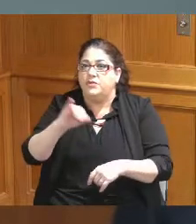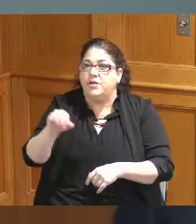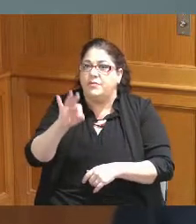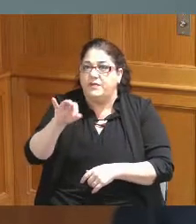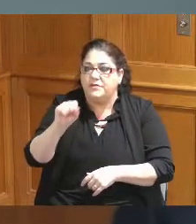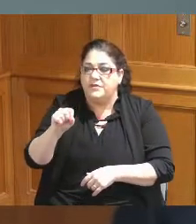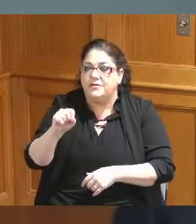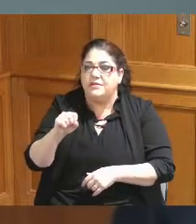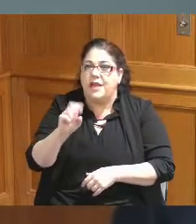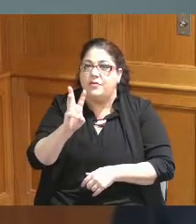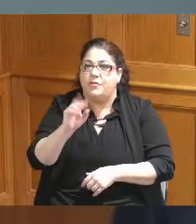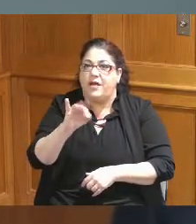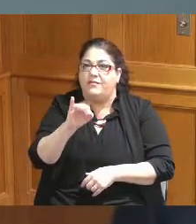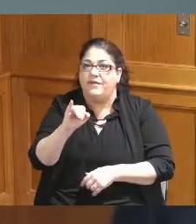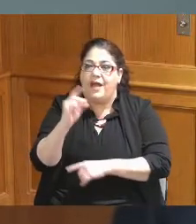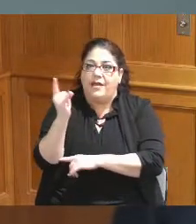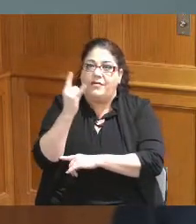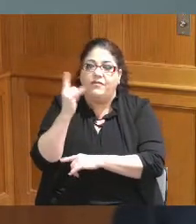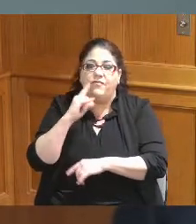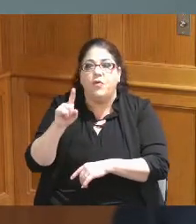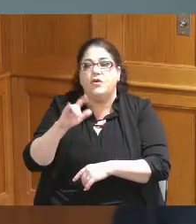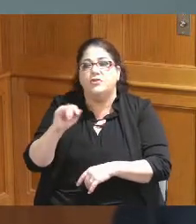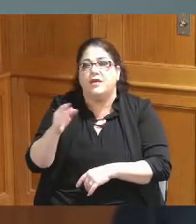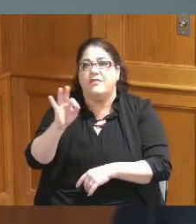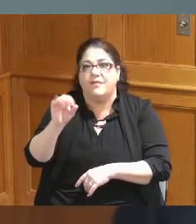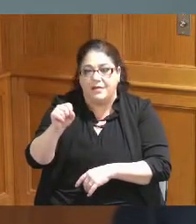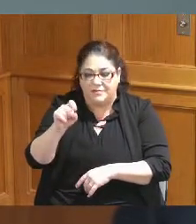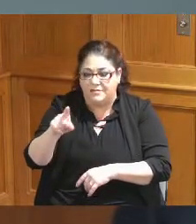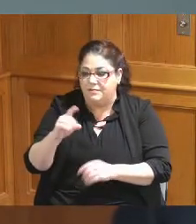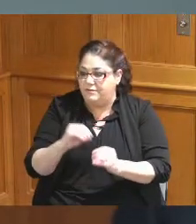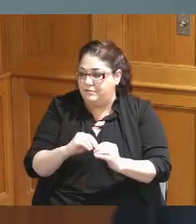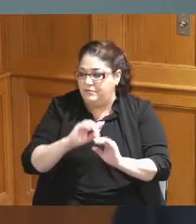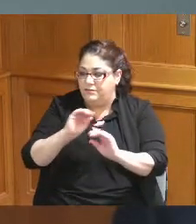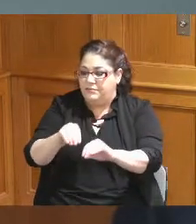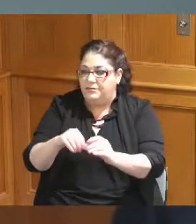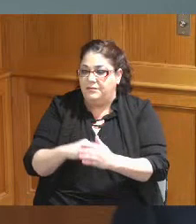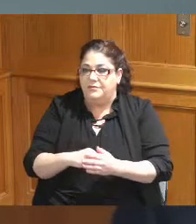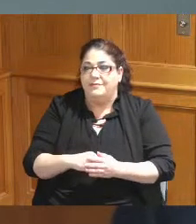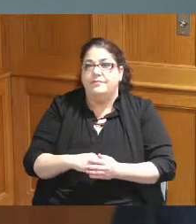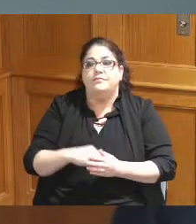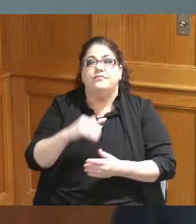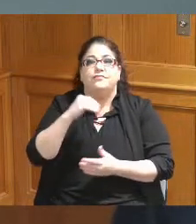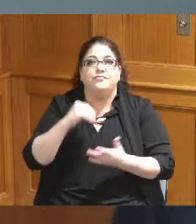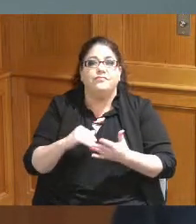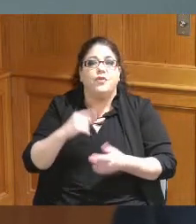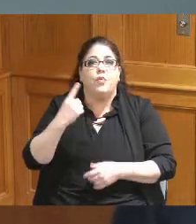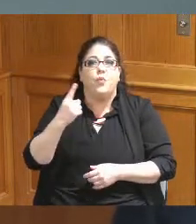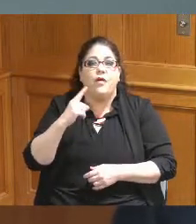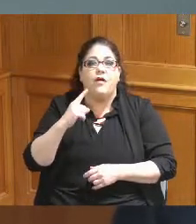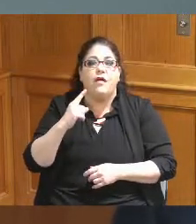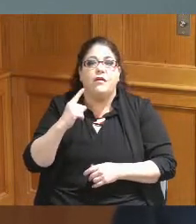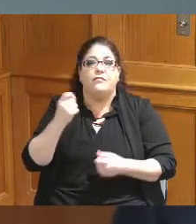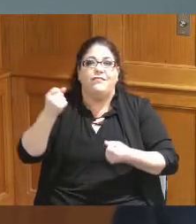Services over Job and Family Services we have a cabin chassis replacement three cabin chassis